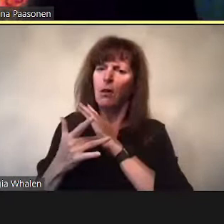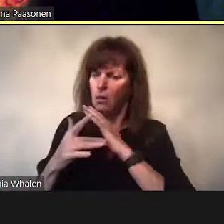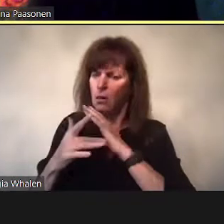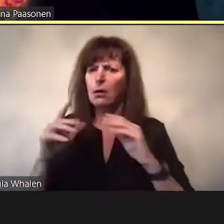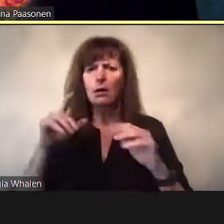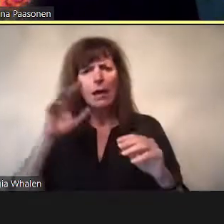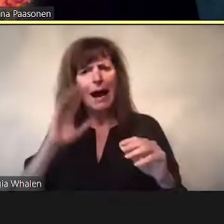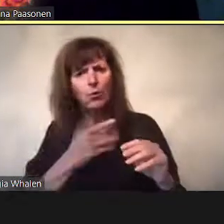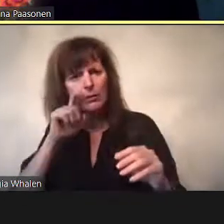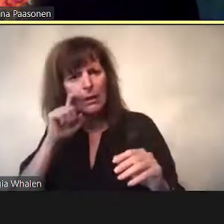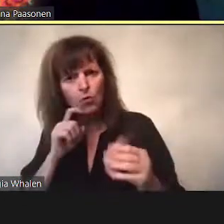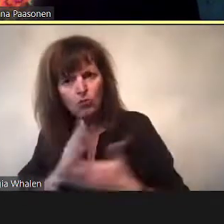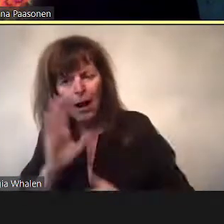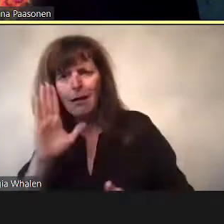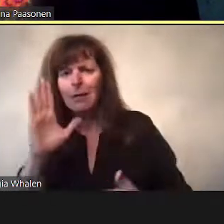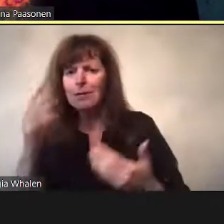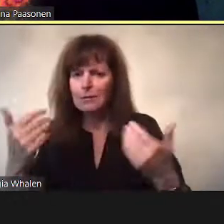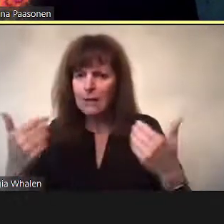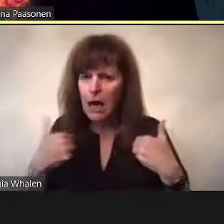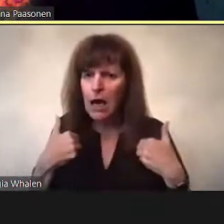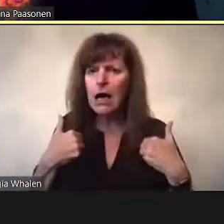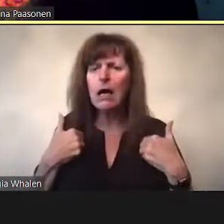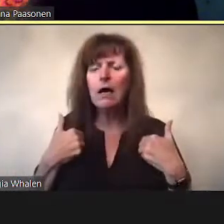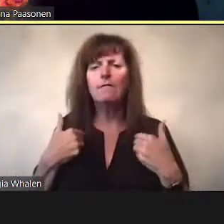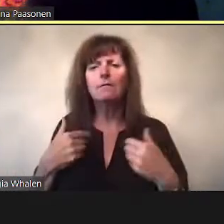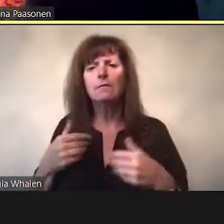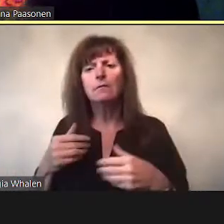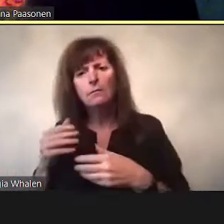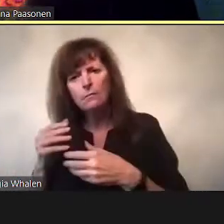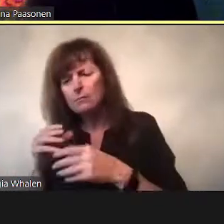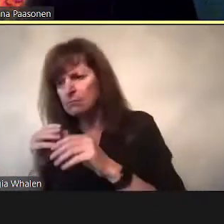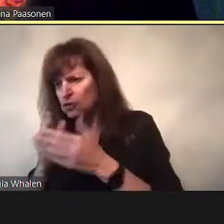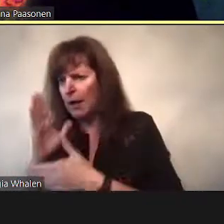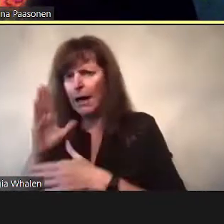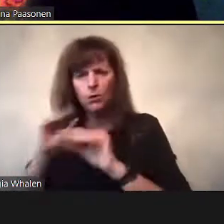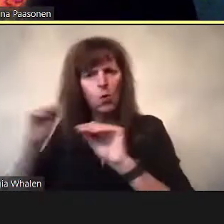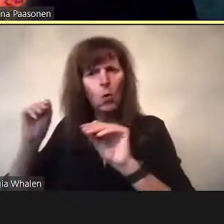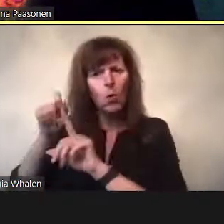The logic of zoning out sex